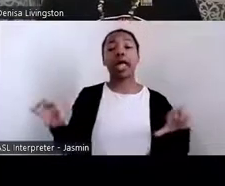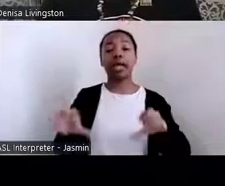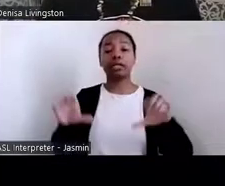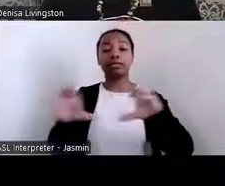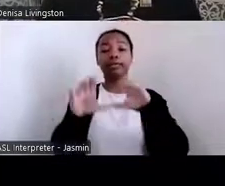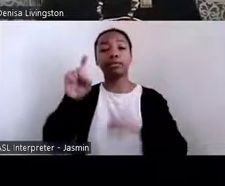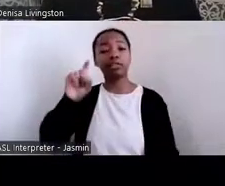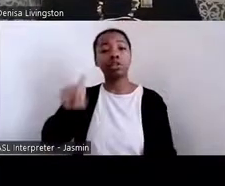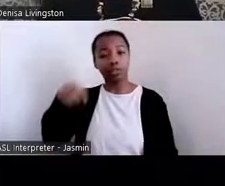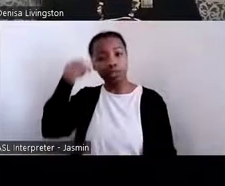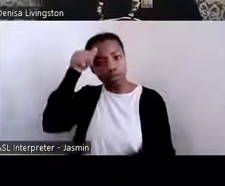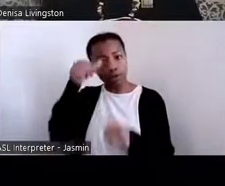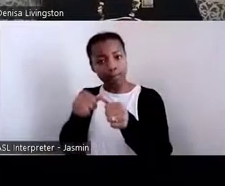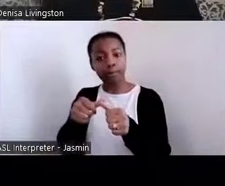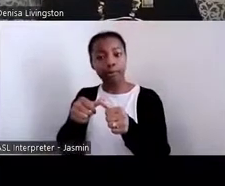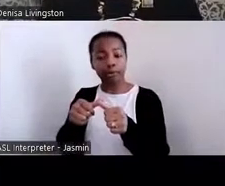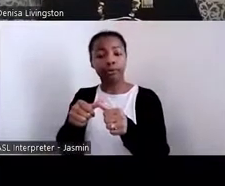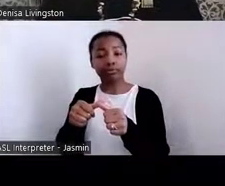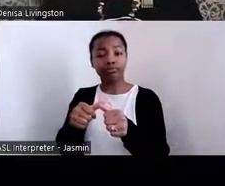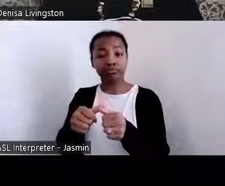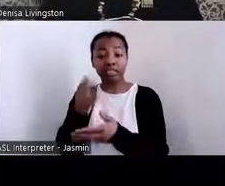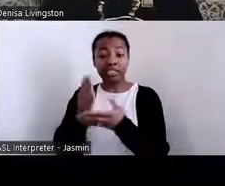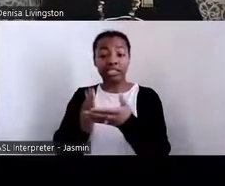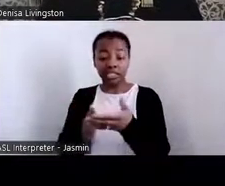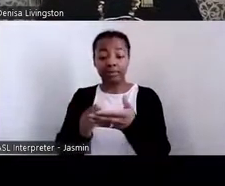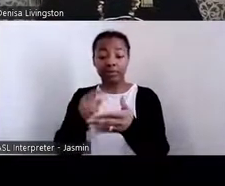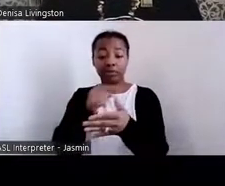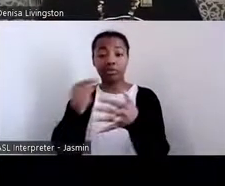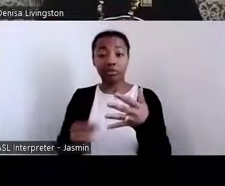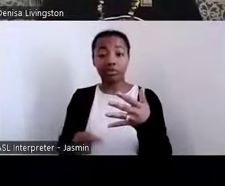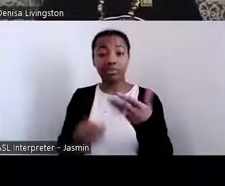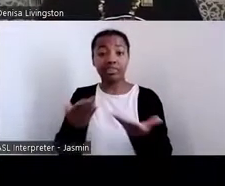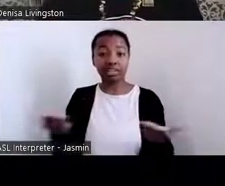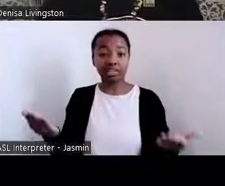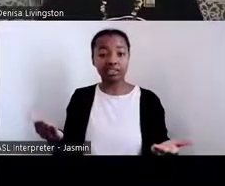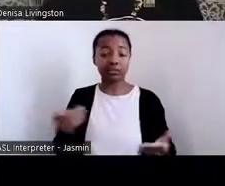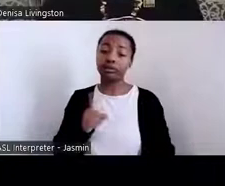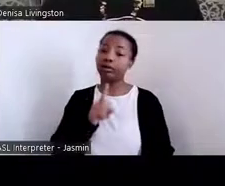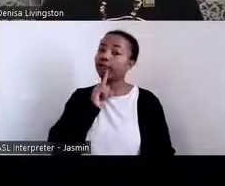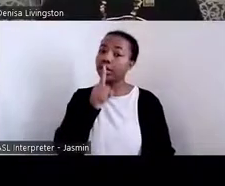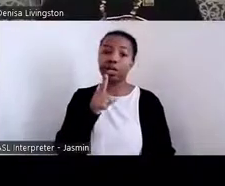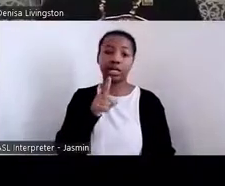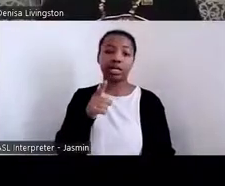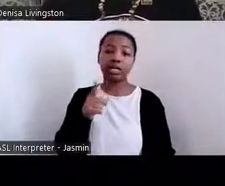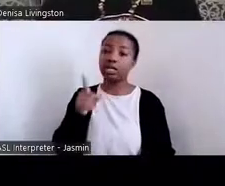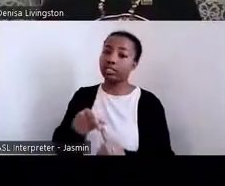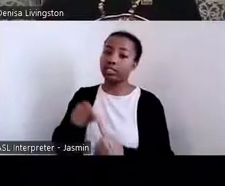because some of those are very sacred, and the space that we create, you know, really needs to be a brave space, really